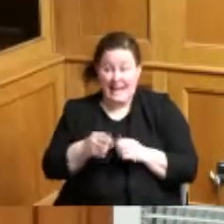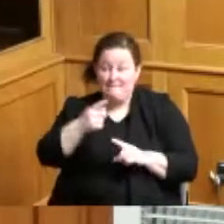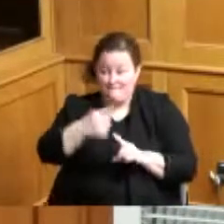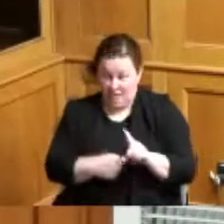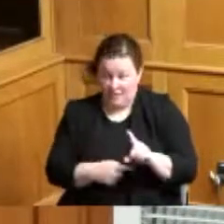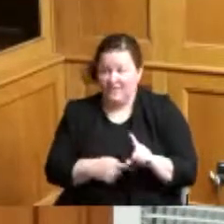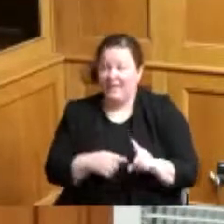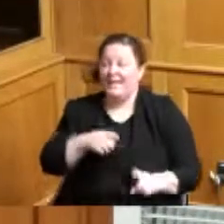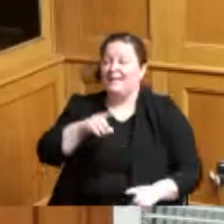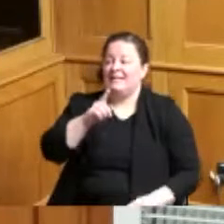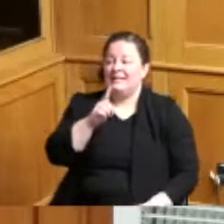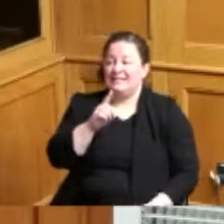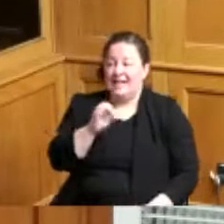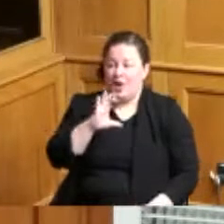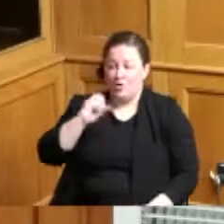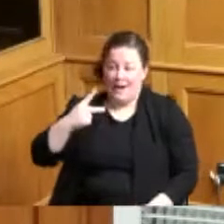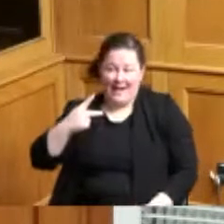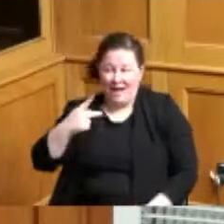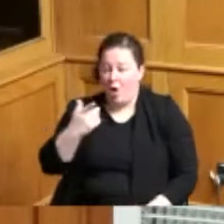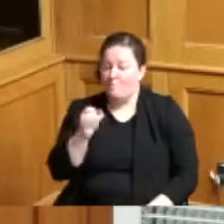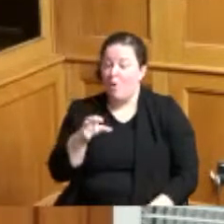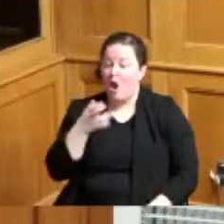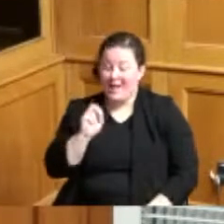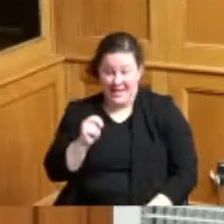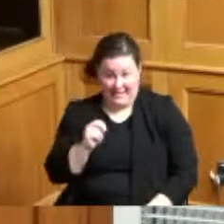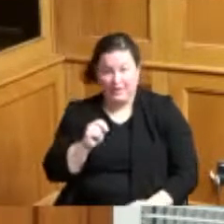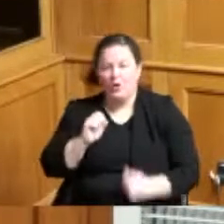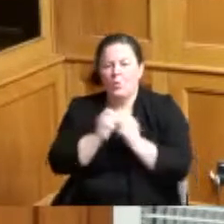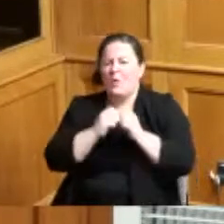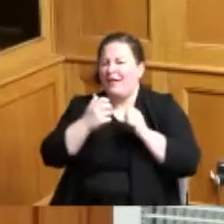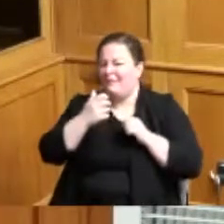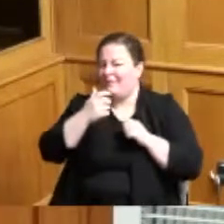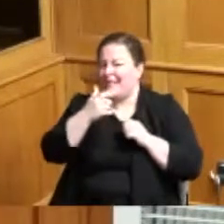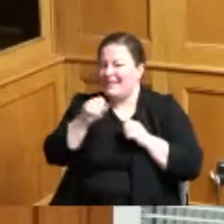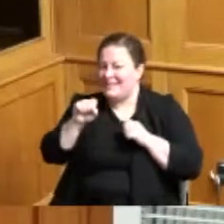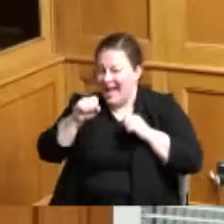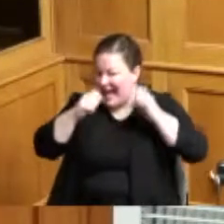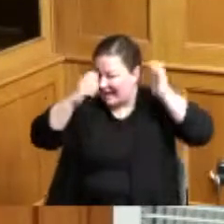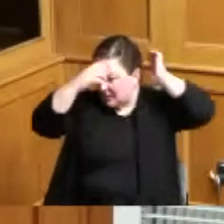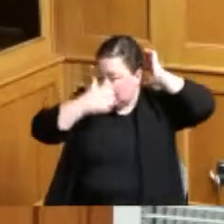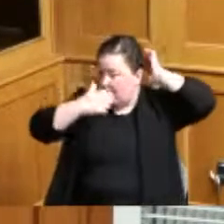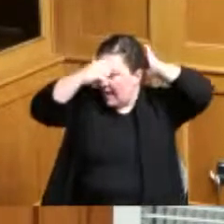mask he also invented the three position traffic signal that we still use today the red yellow